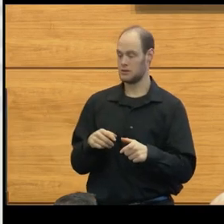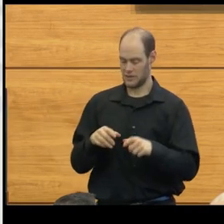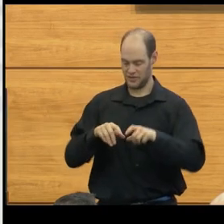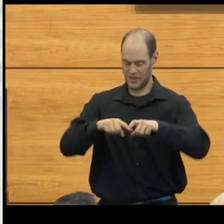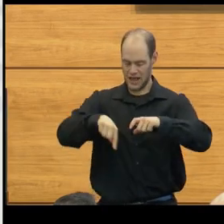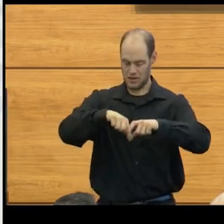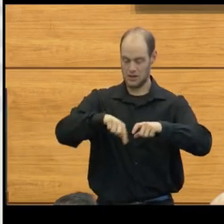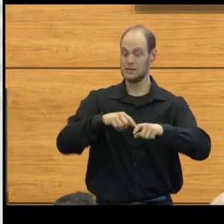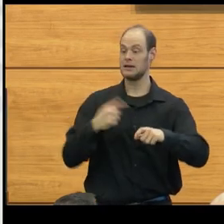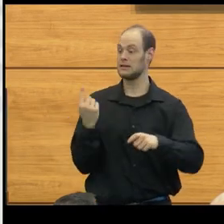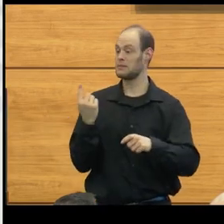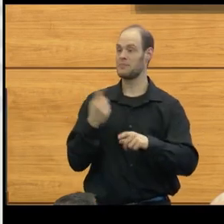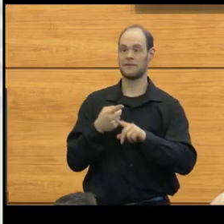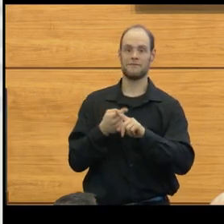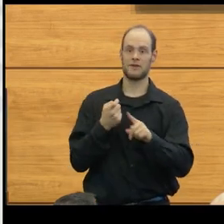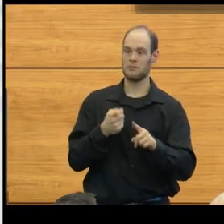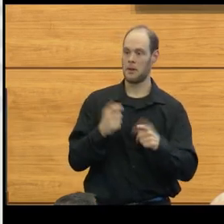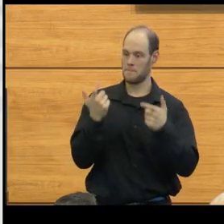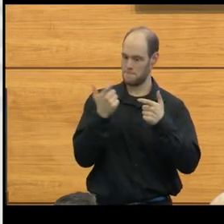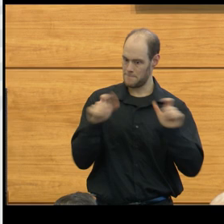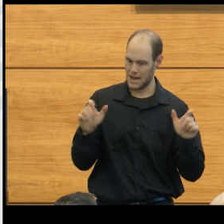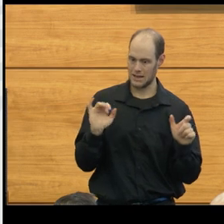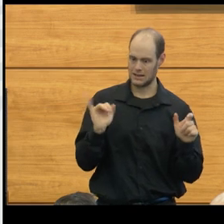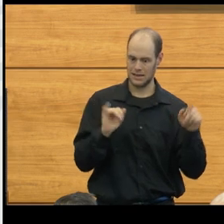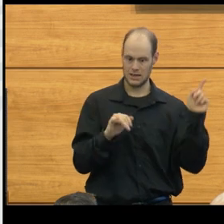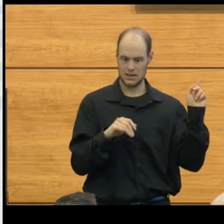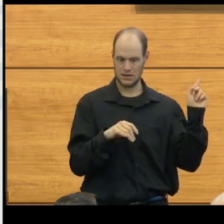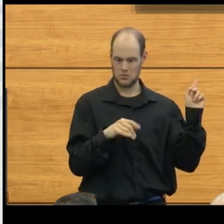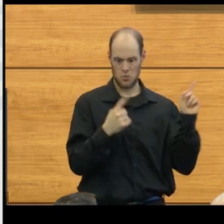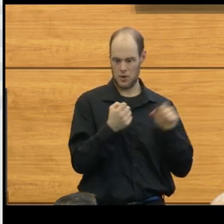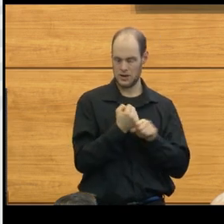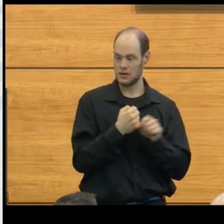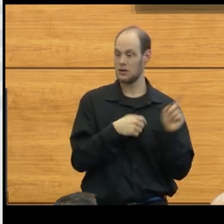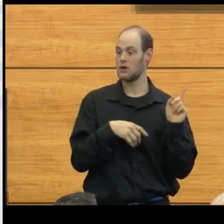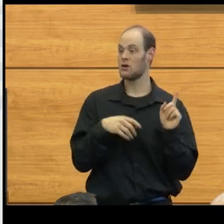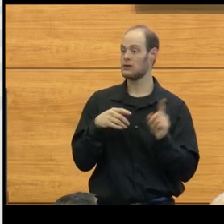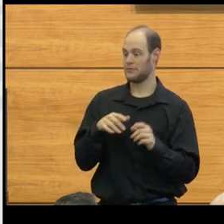it can be anything from an enormous one, like the one you see here in the cervical area,